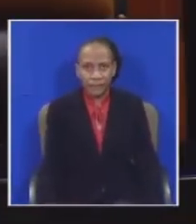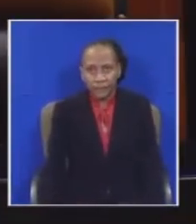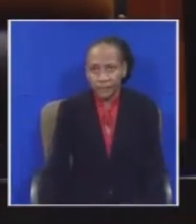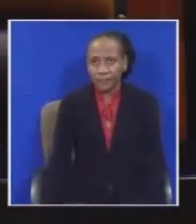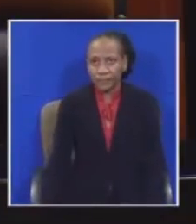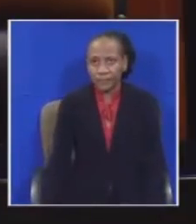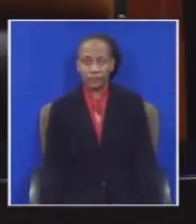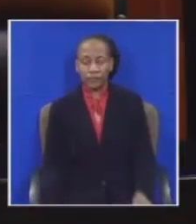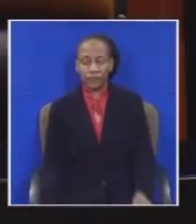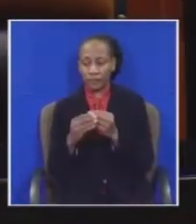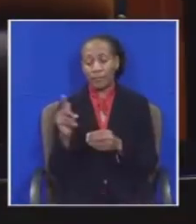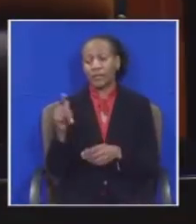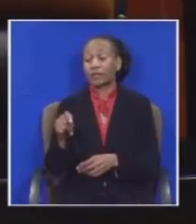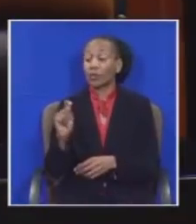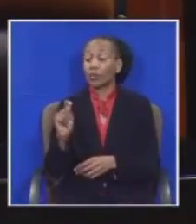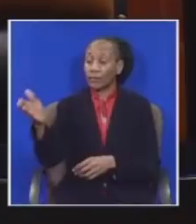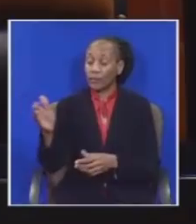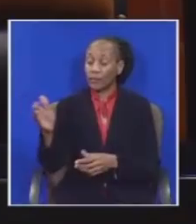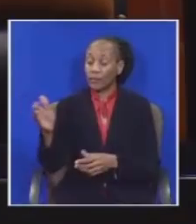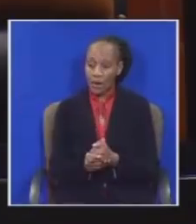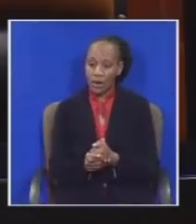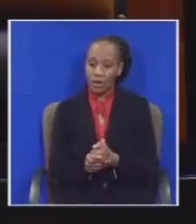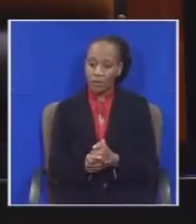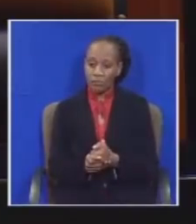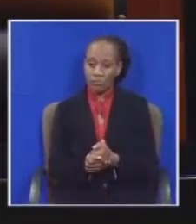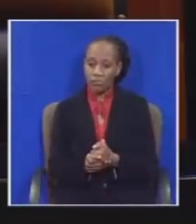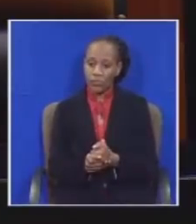Honourable Hlowama you know how to...